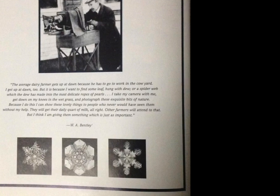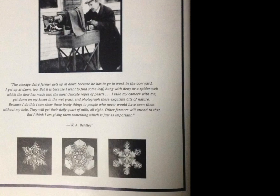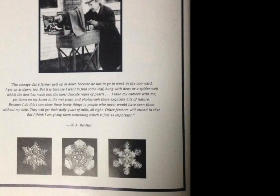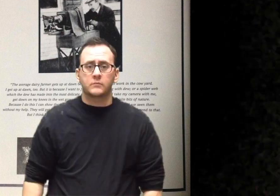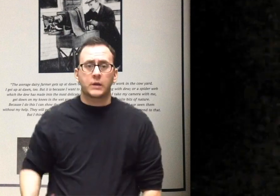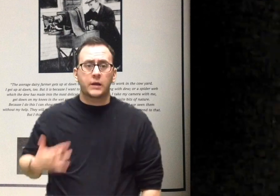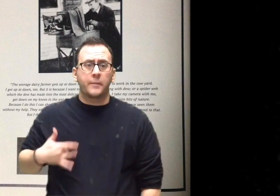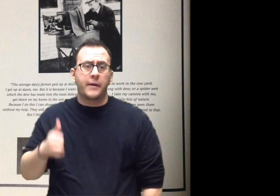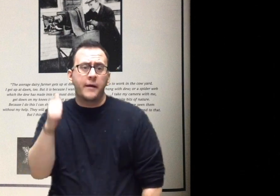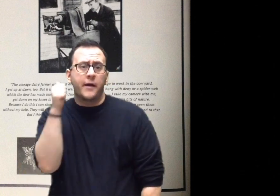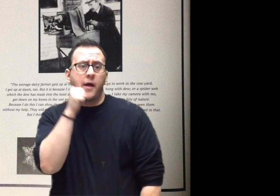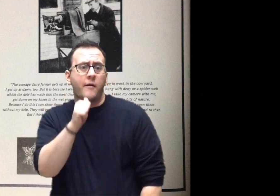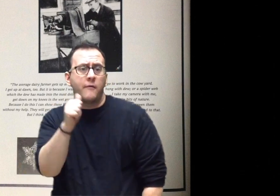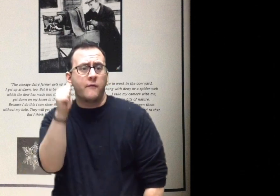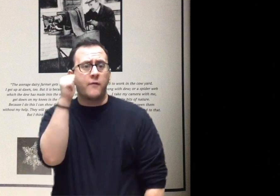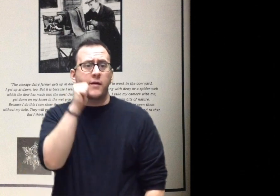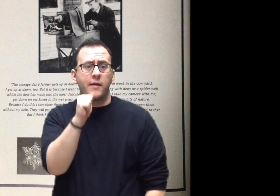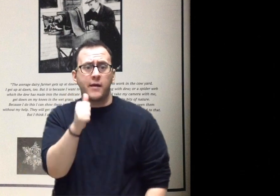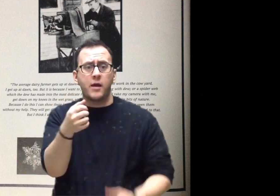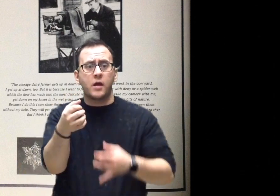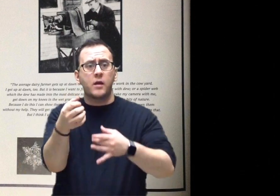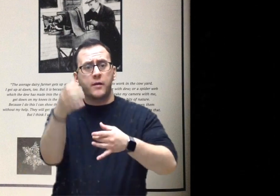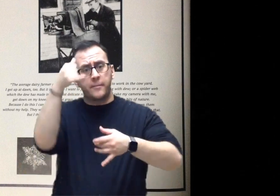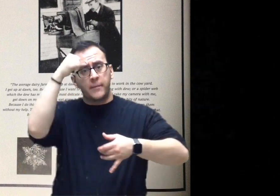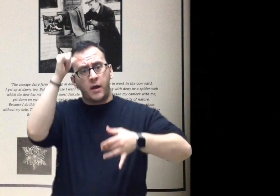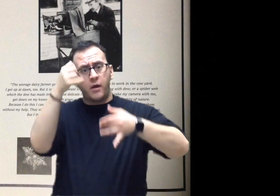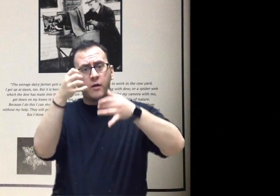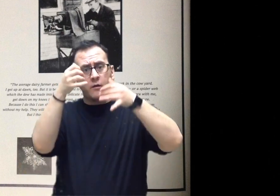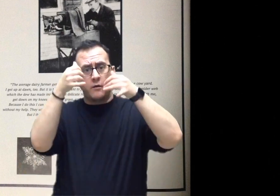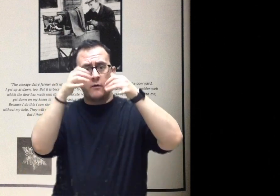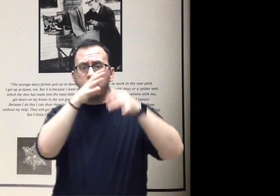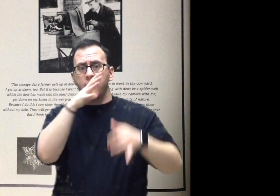“The average dairy farmer gets up at dawn because he has to go to work in the cow yard.